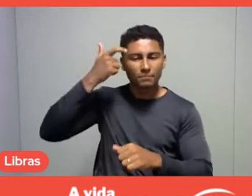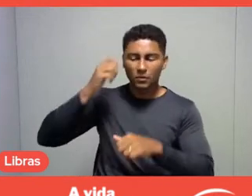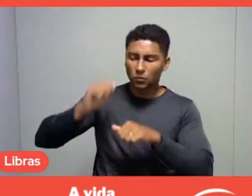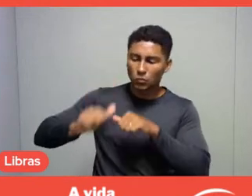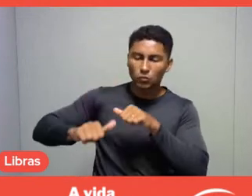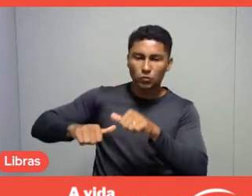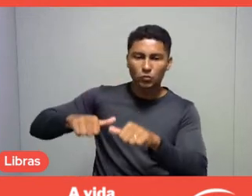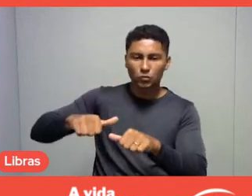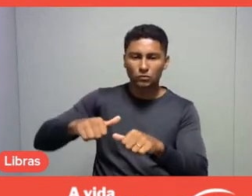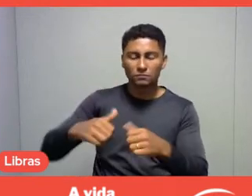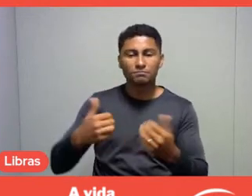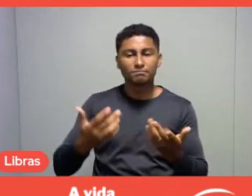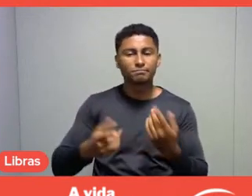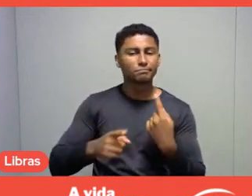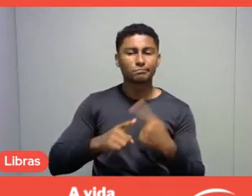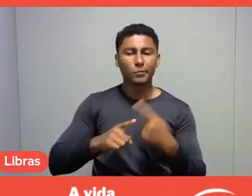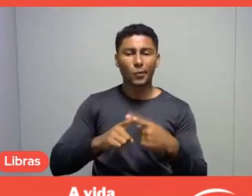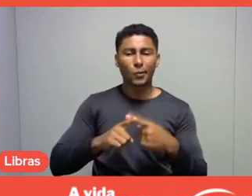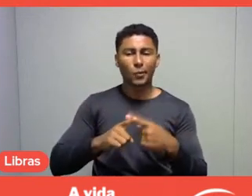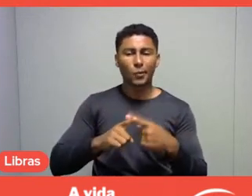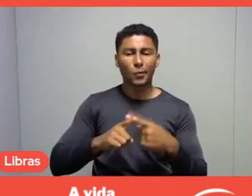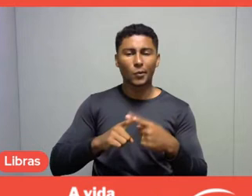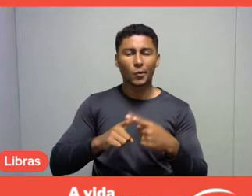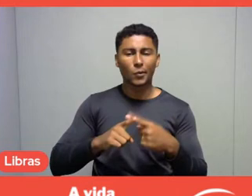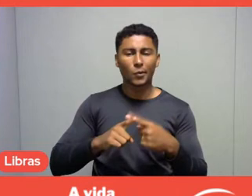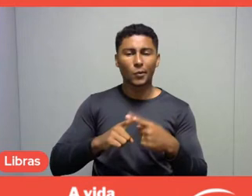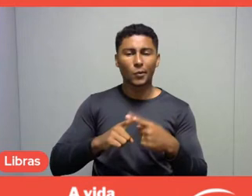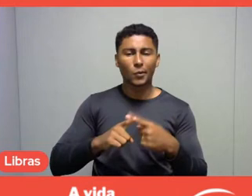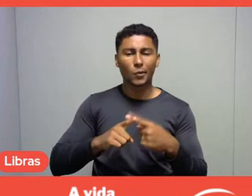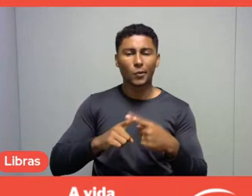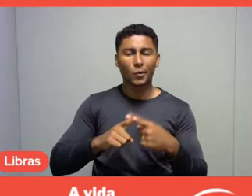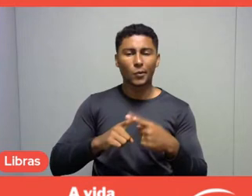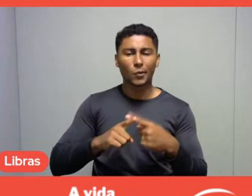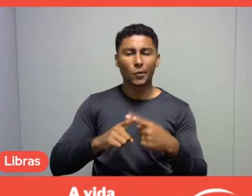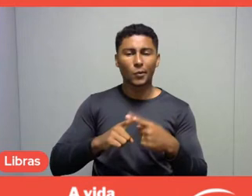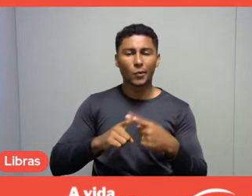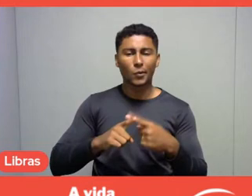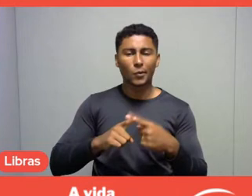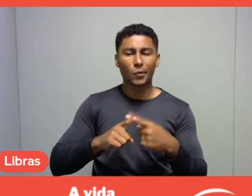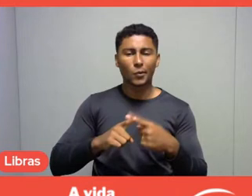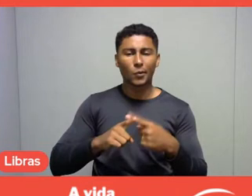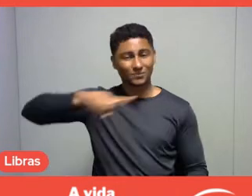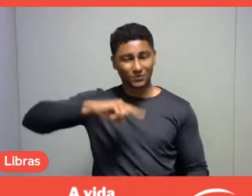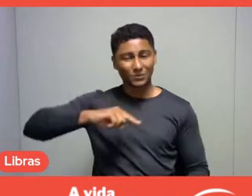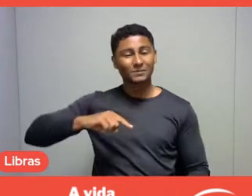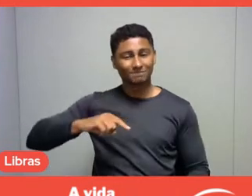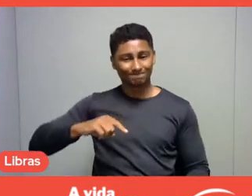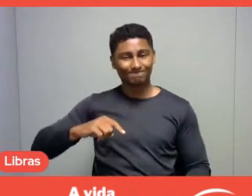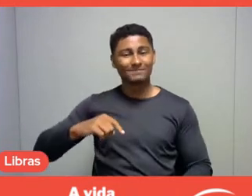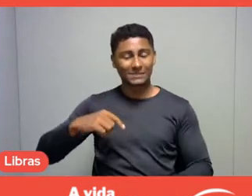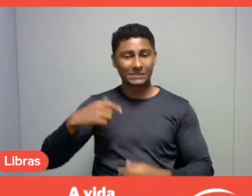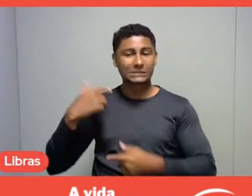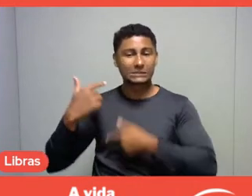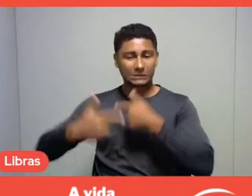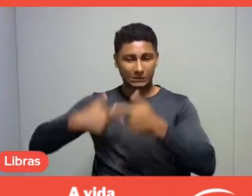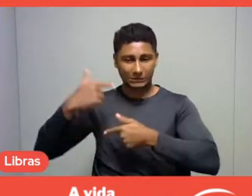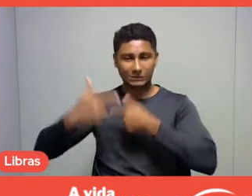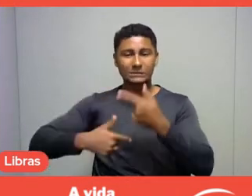Because I think that we still have a very arduous way to go.